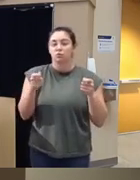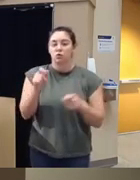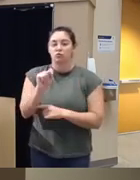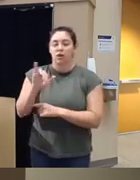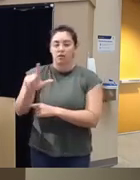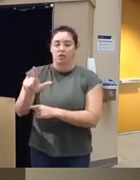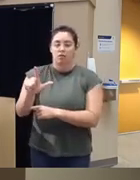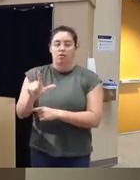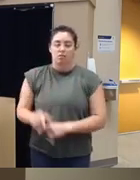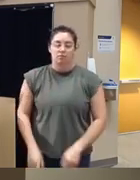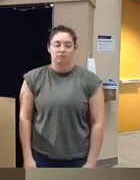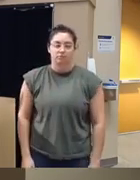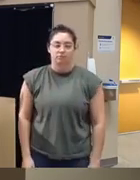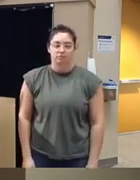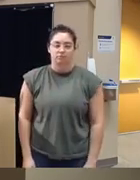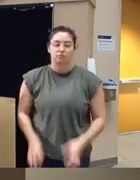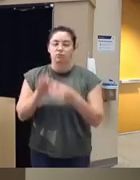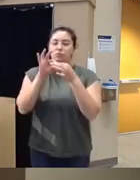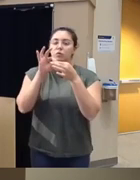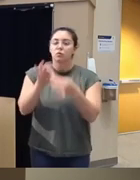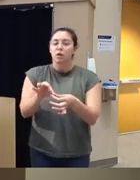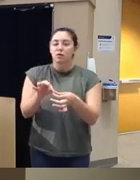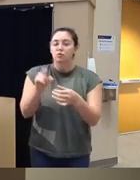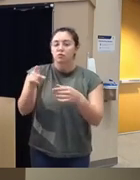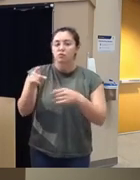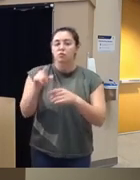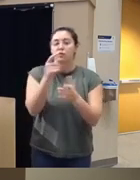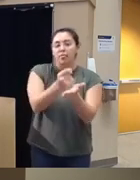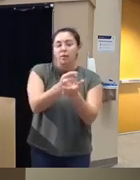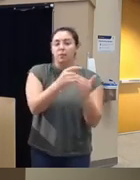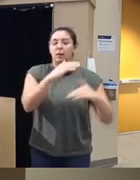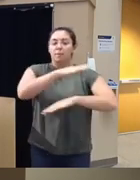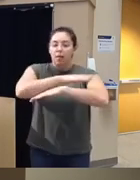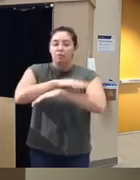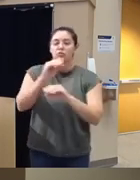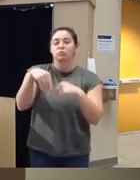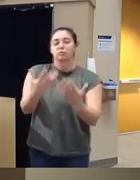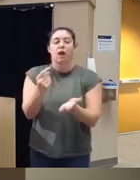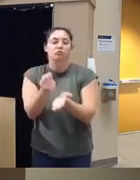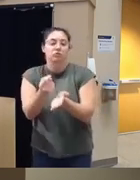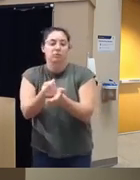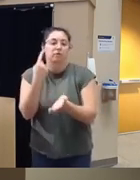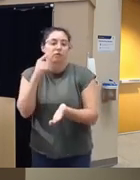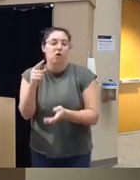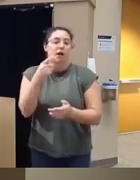self-guided avatus is the CBT platform to treat addiction and when I heard and learned about this